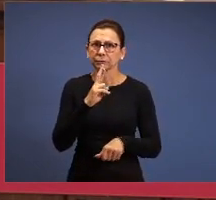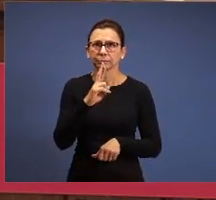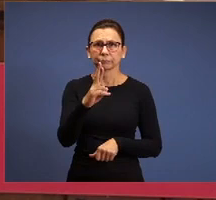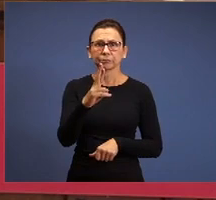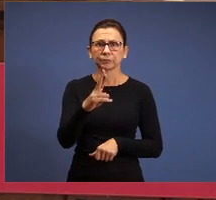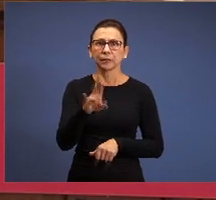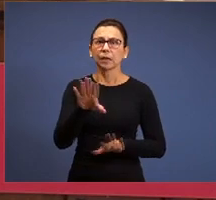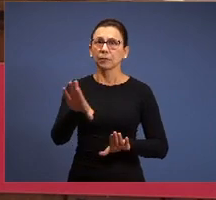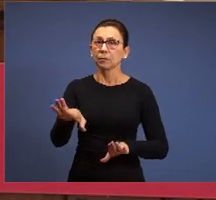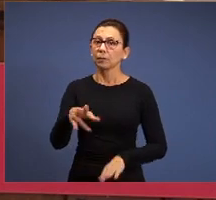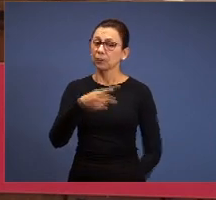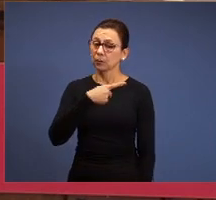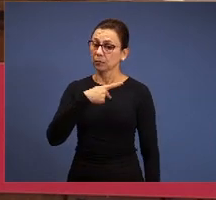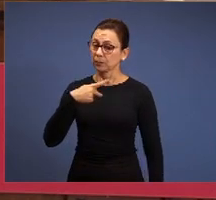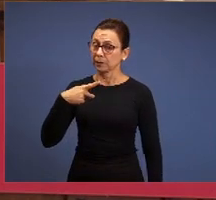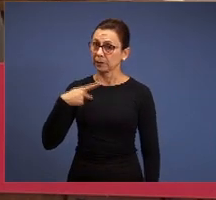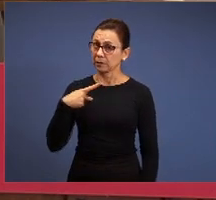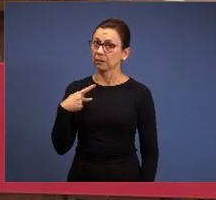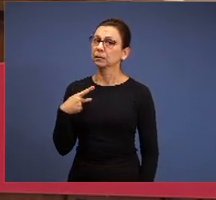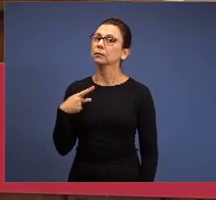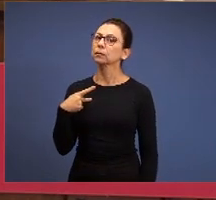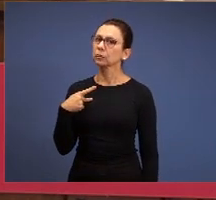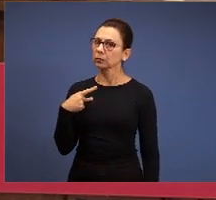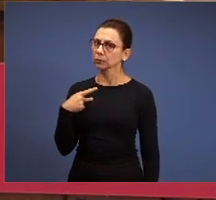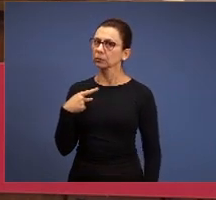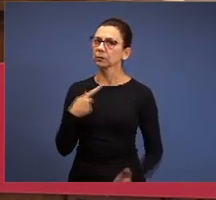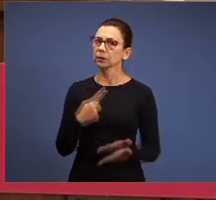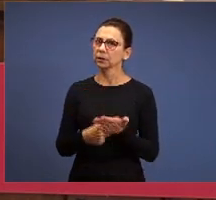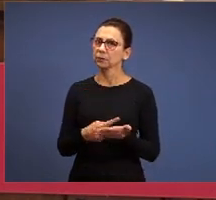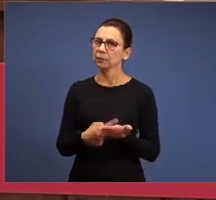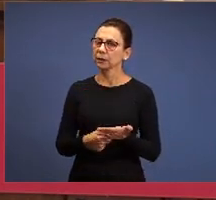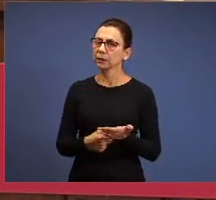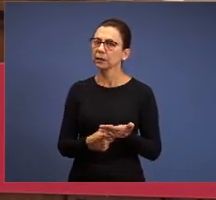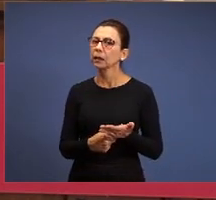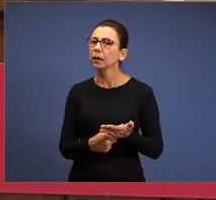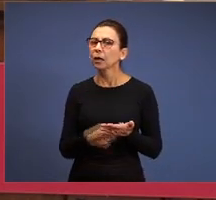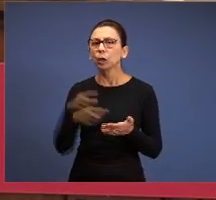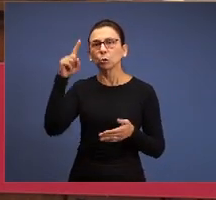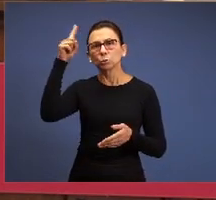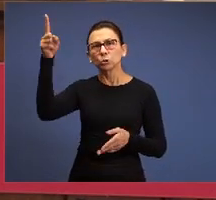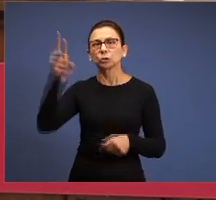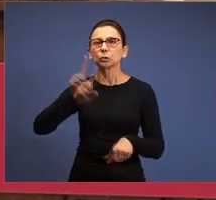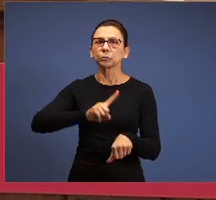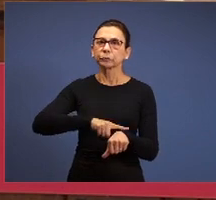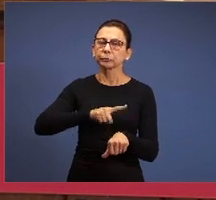has to say, he has to separate a time and explain it better, he has to